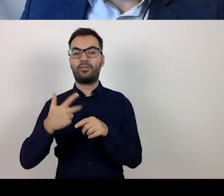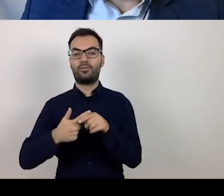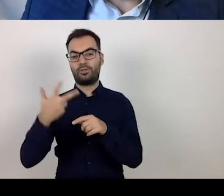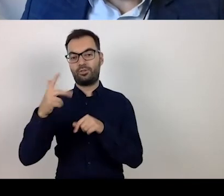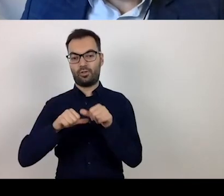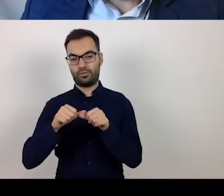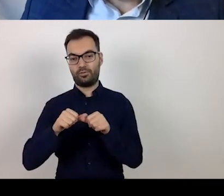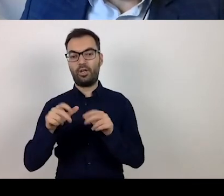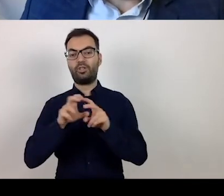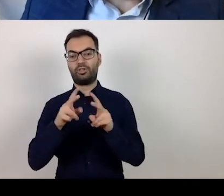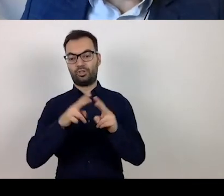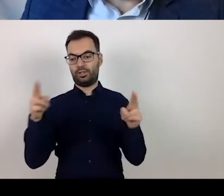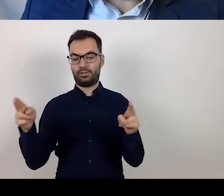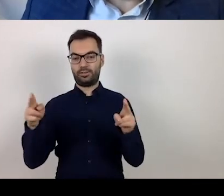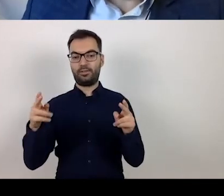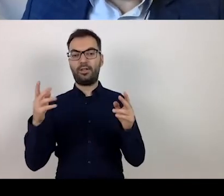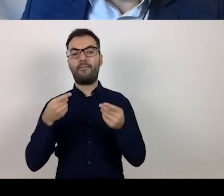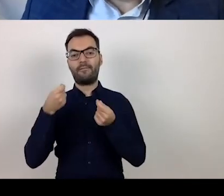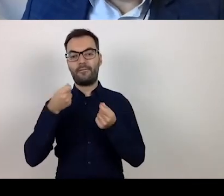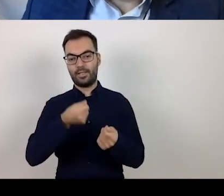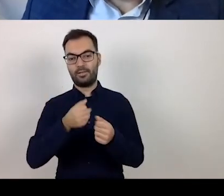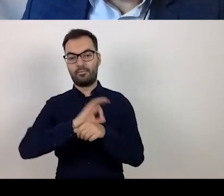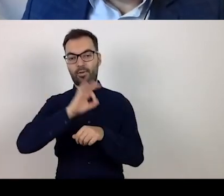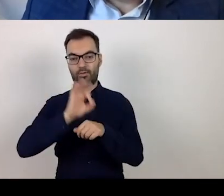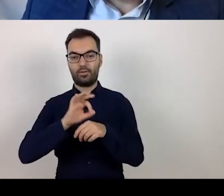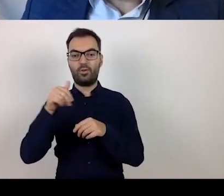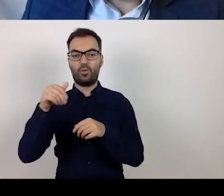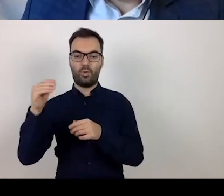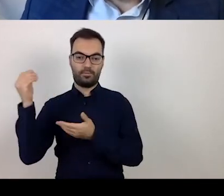as the funding time frame for EU-funded projects